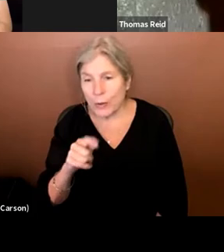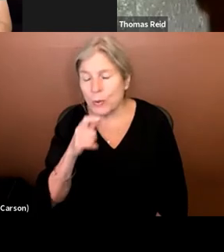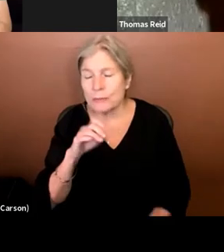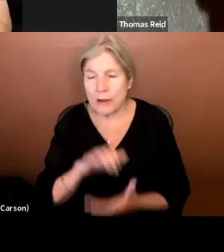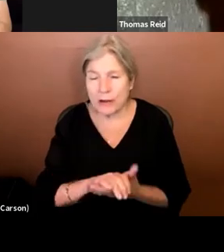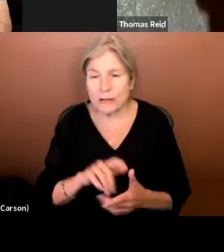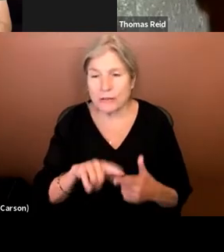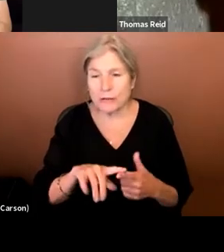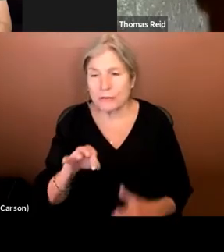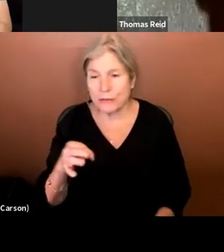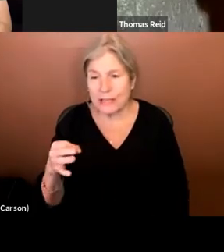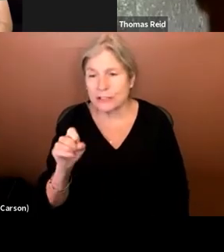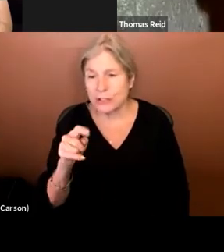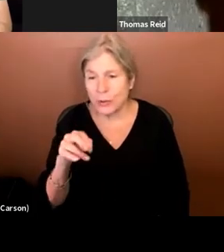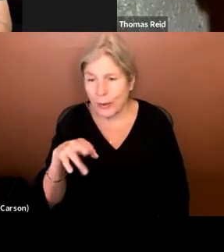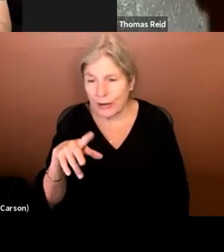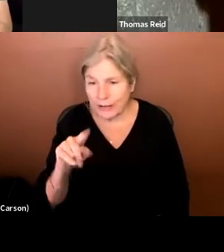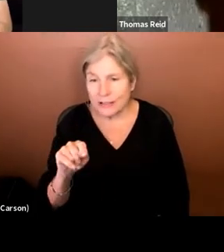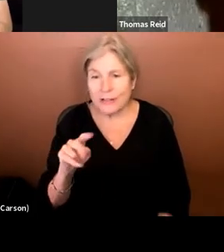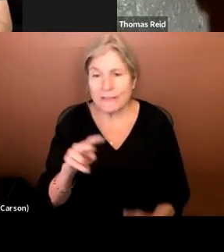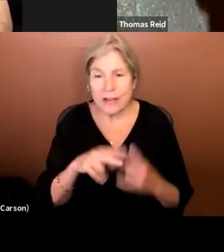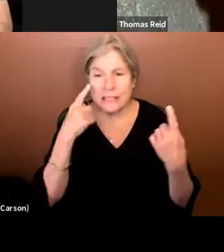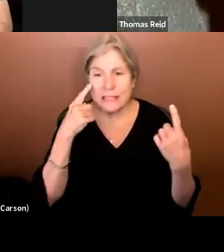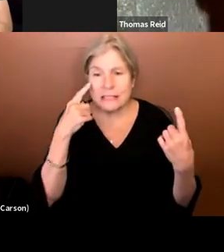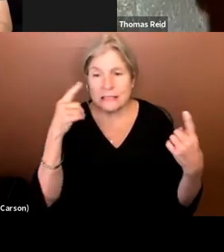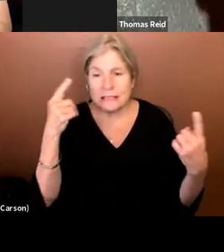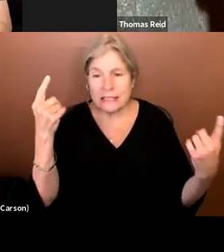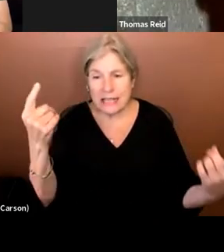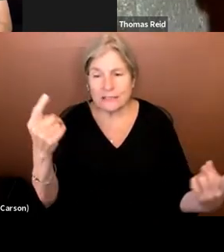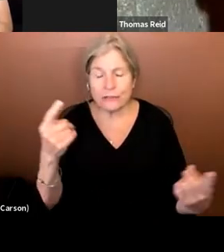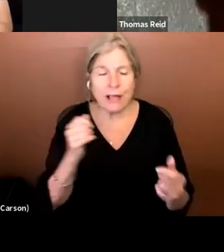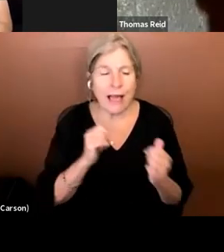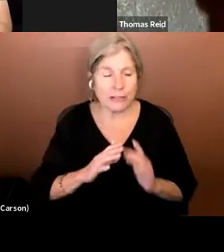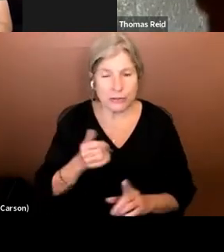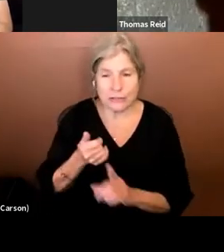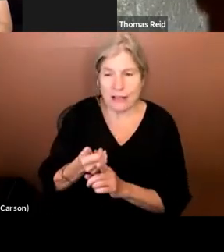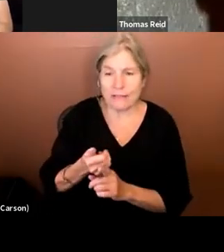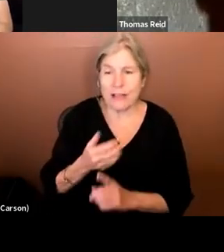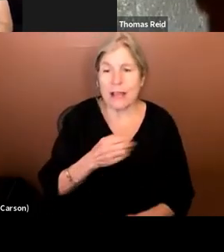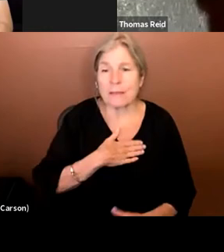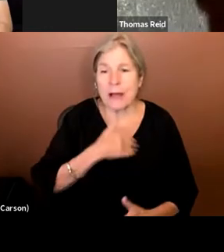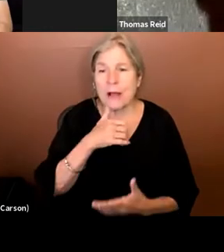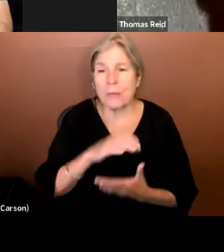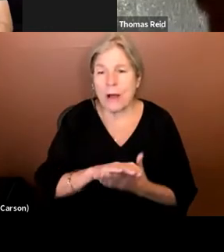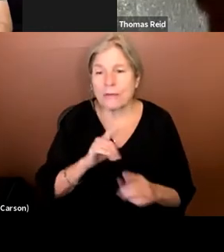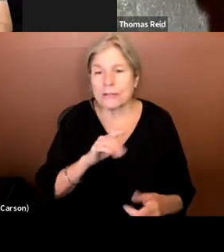a very successful actor in her own right. And my wife went to school with her. She